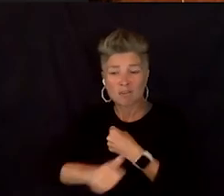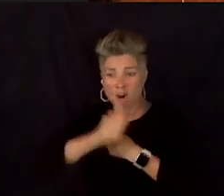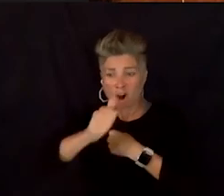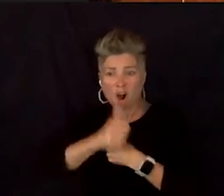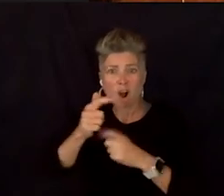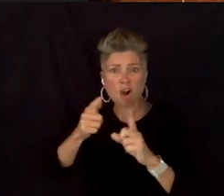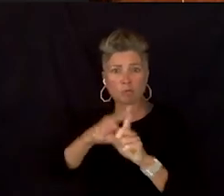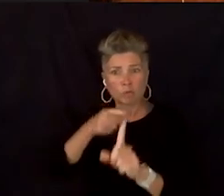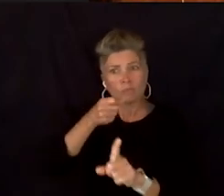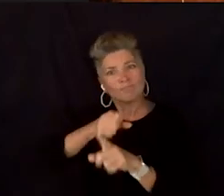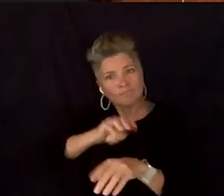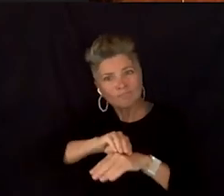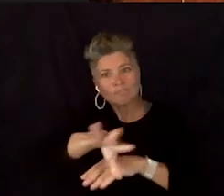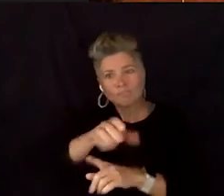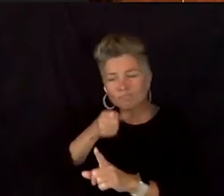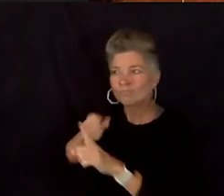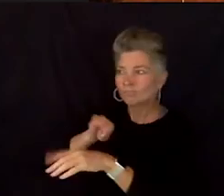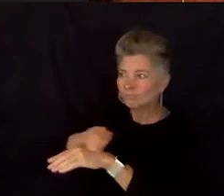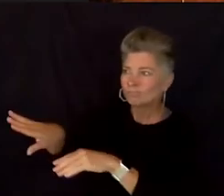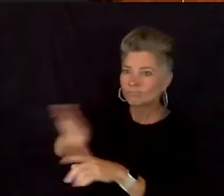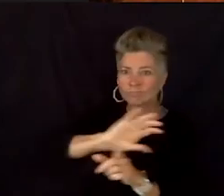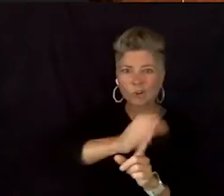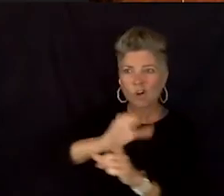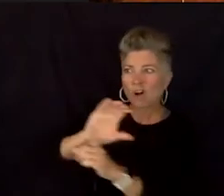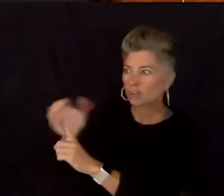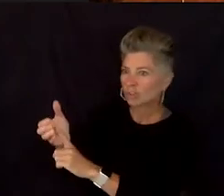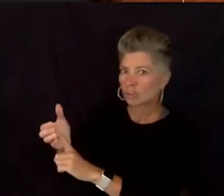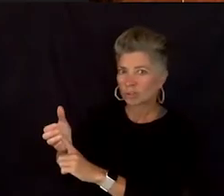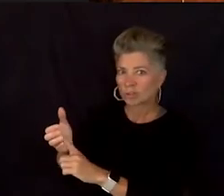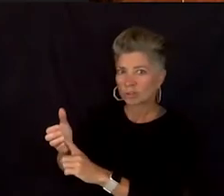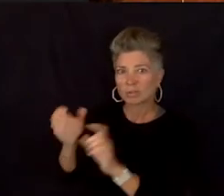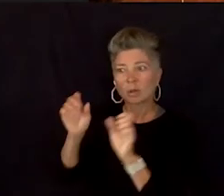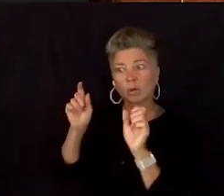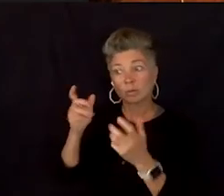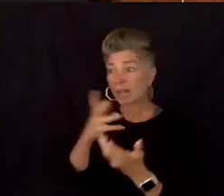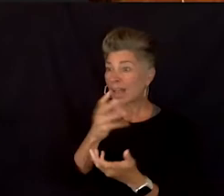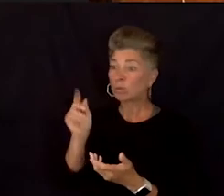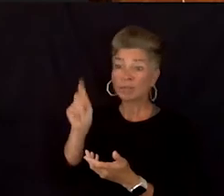"Hey, I love you like I love myself, how can I repair this?"